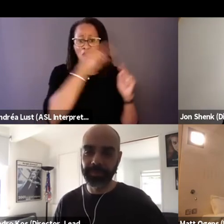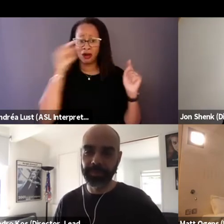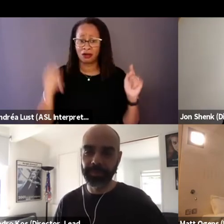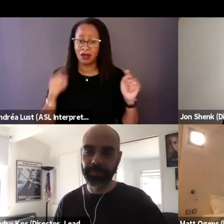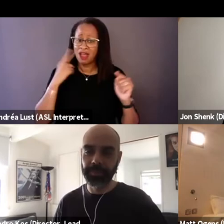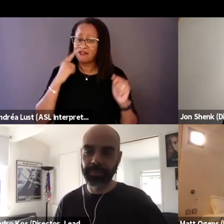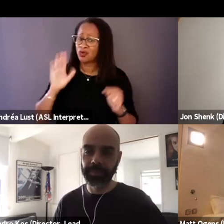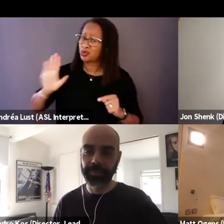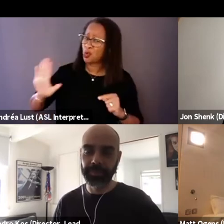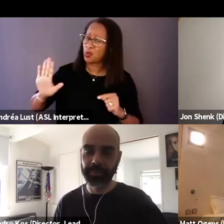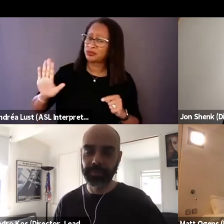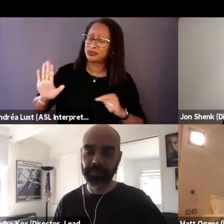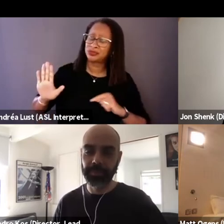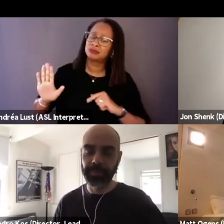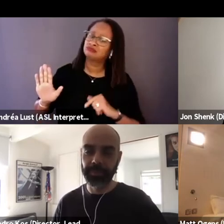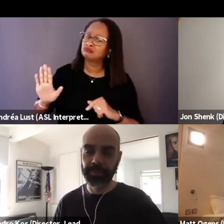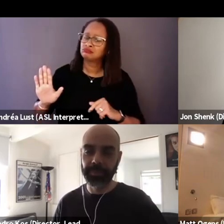how did you sort of know it was finished?